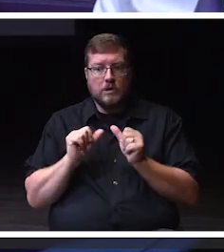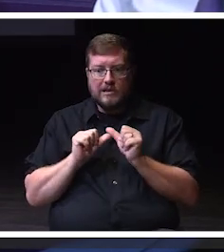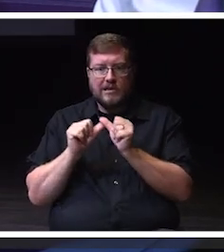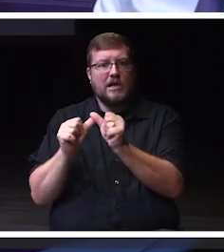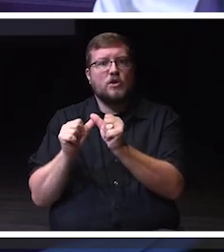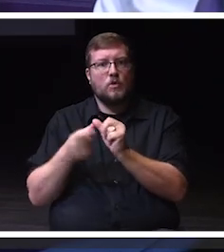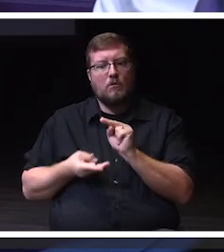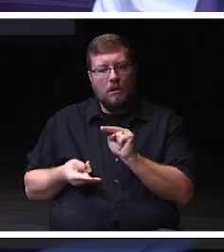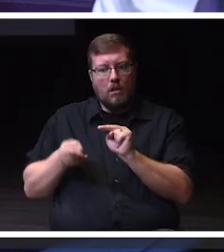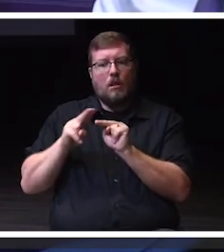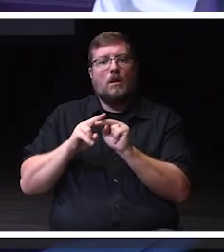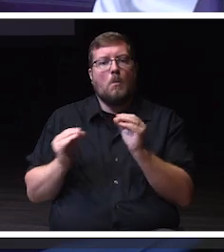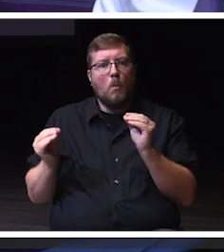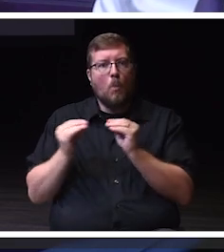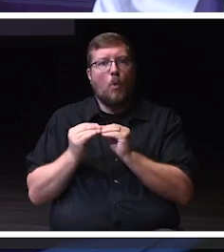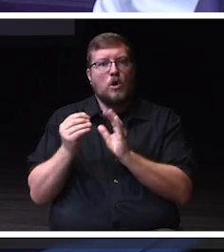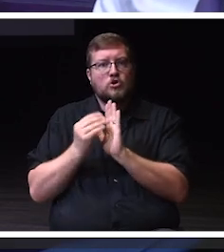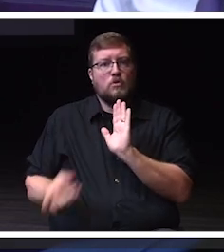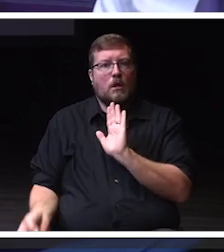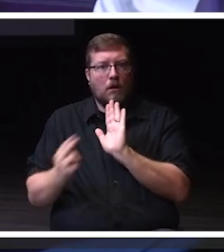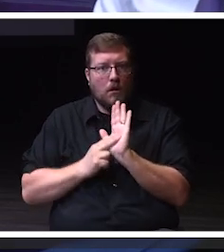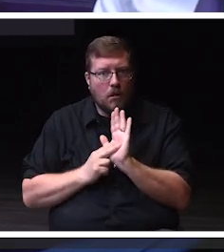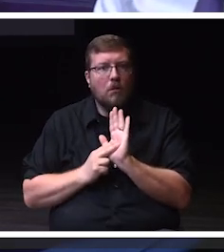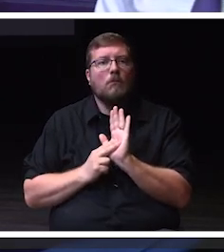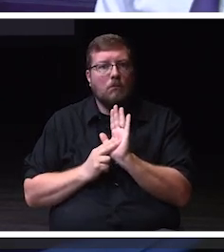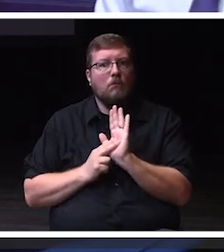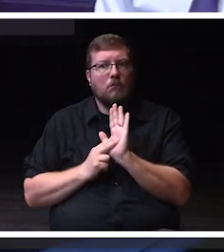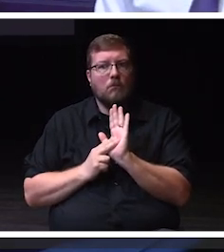of really growing and improving our retention.